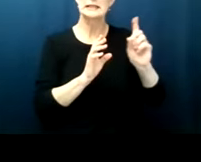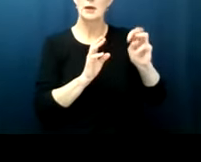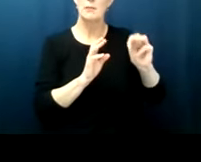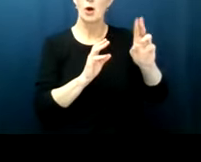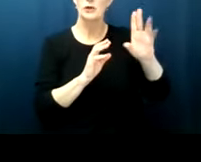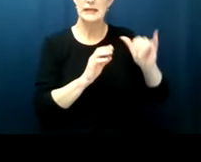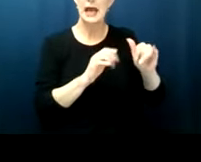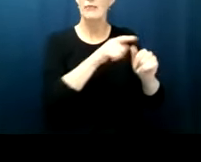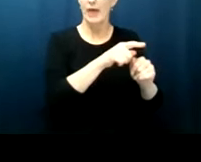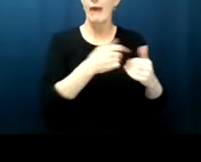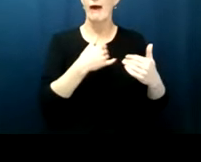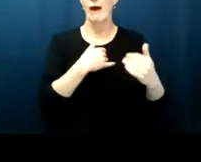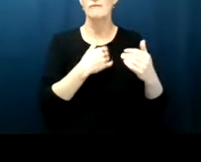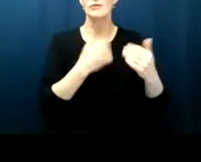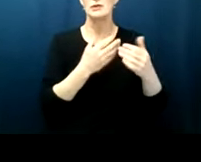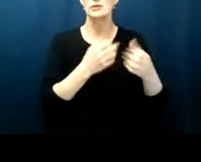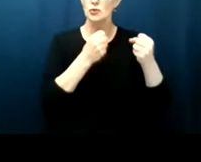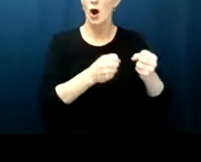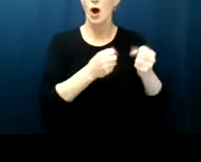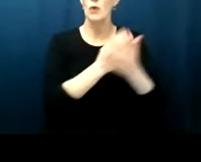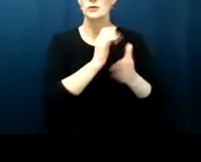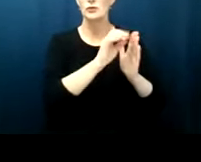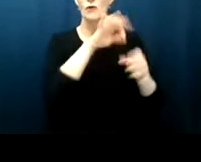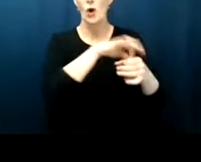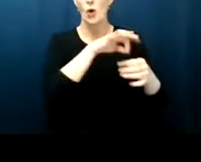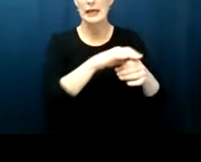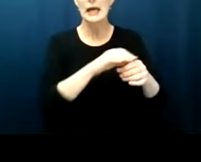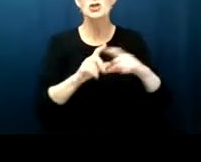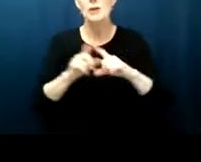constitution we imposed on japan after world war ii stated that universal adult suffrage is